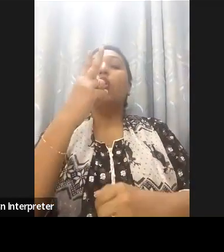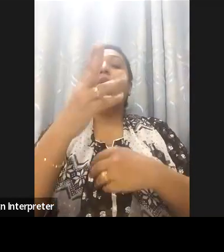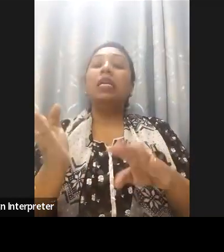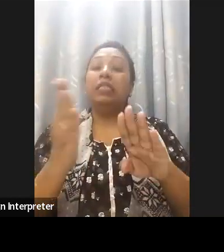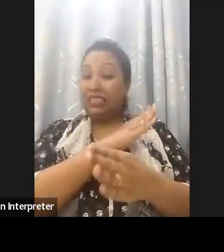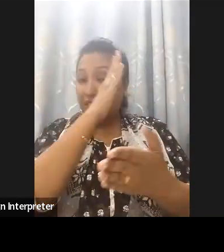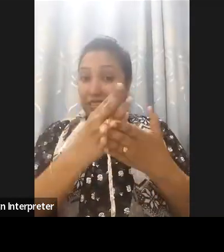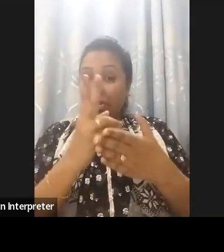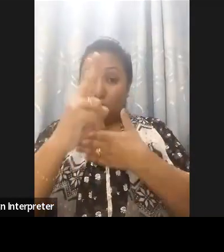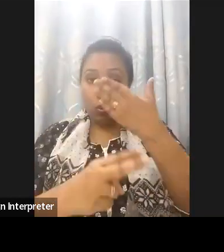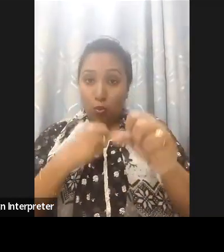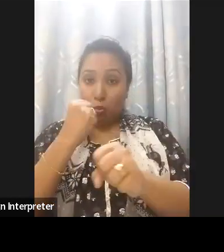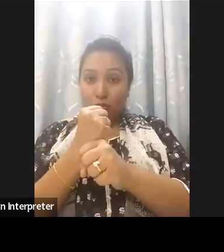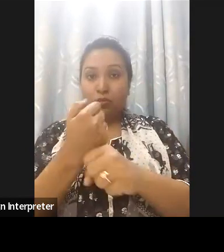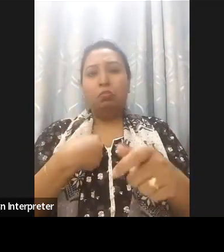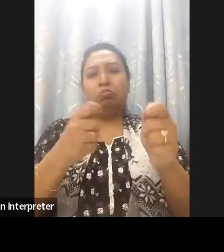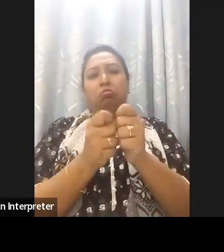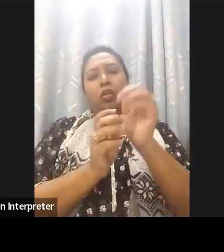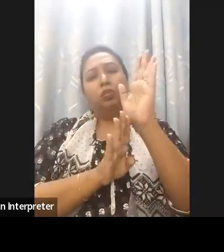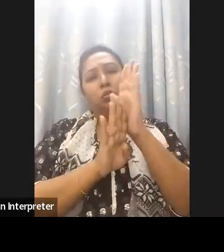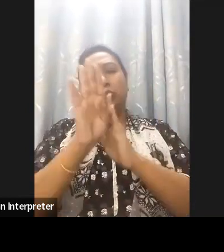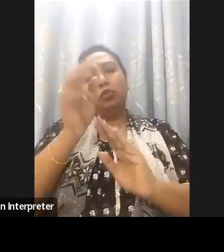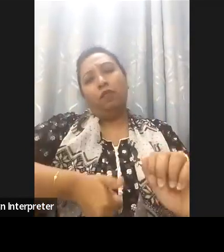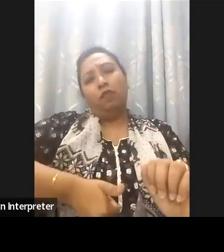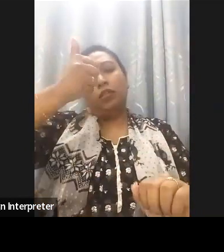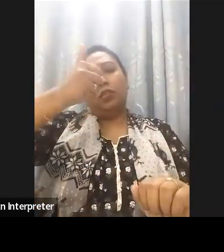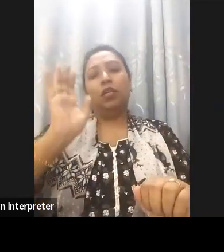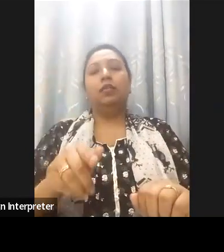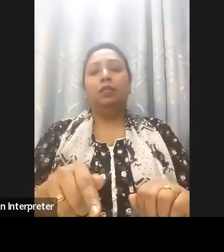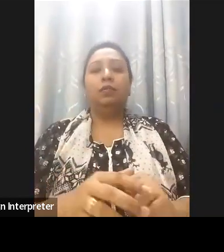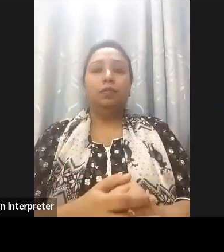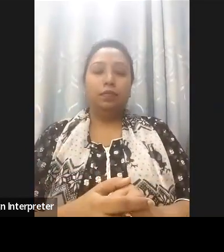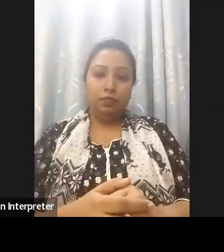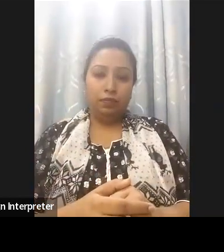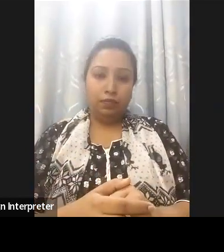I would like to share some of the feedback based on your presentation.